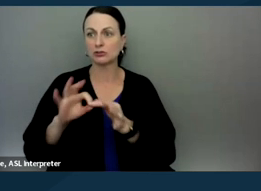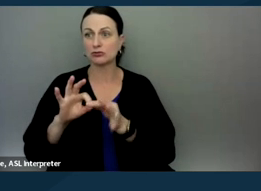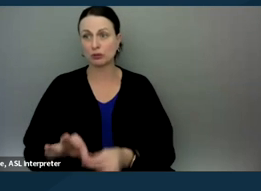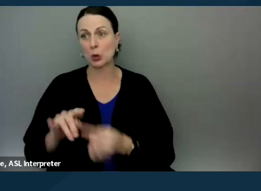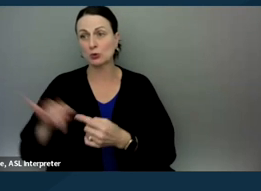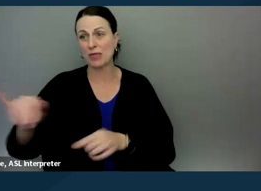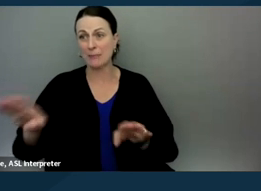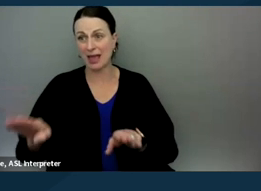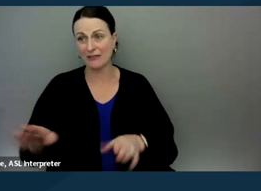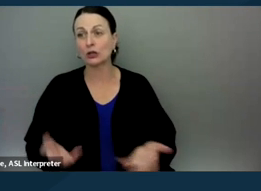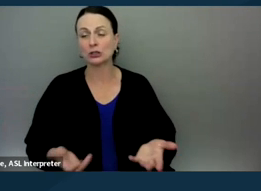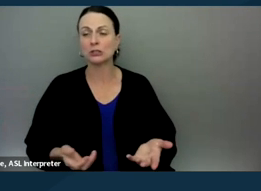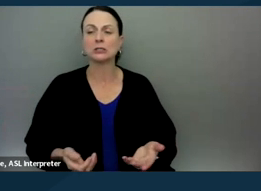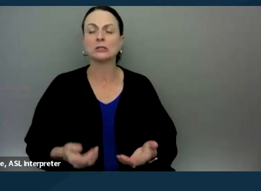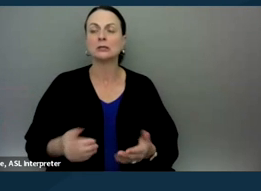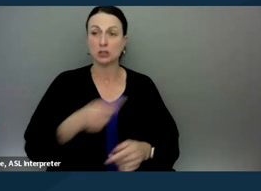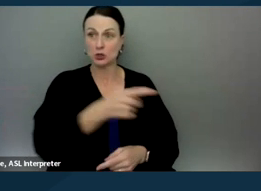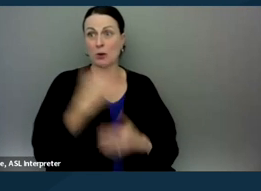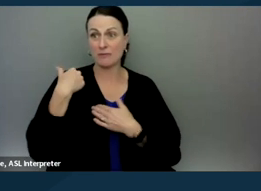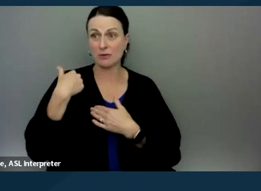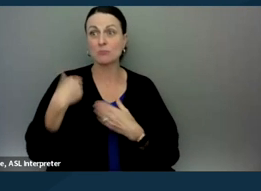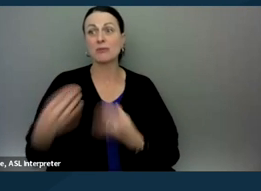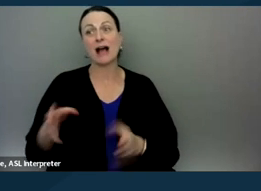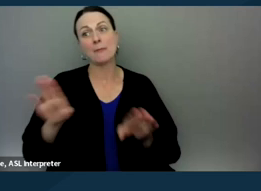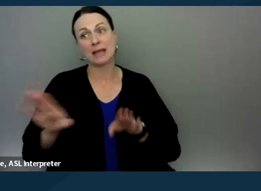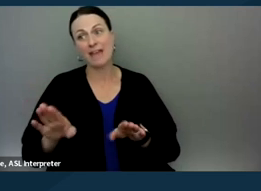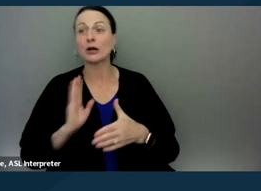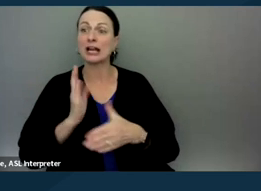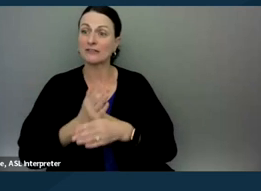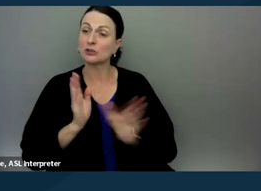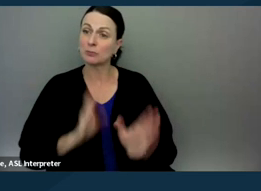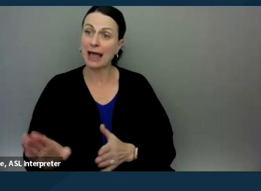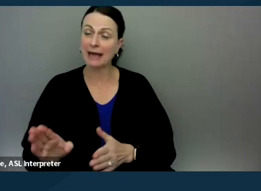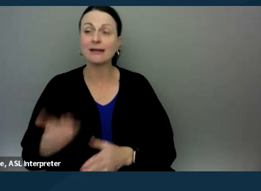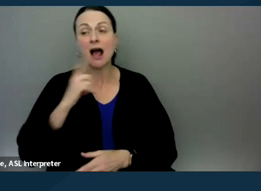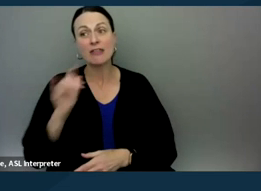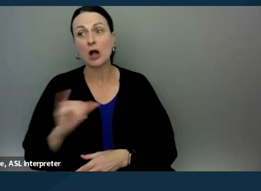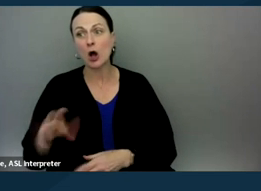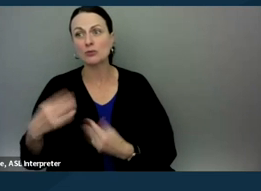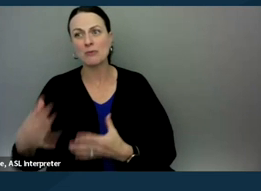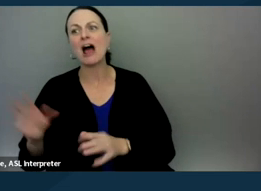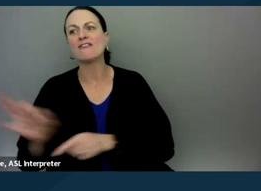You have an obligation, school district, to provide a behavior intervention plan. And I think that you should also be providing a functional behavioral assessment